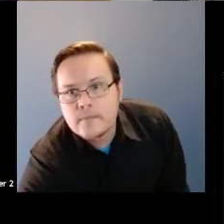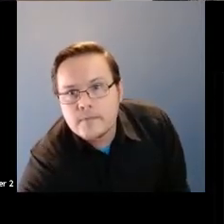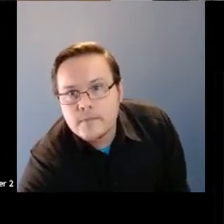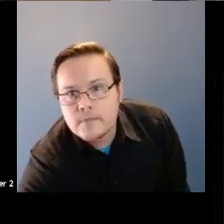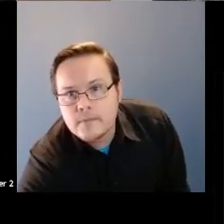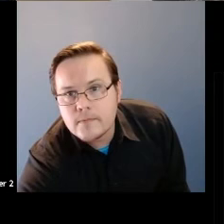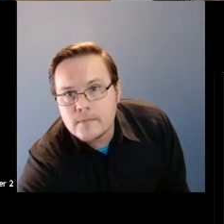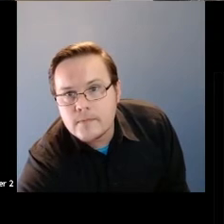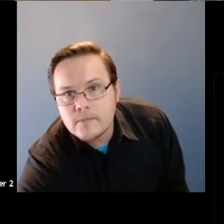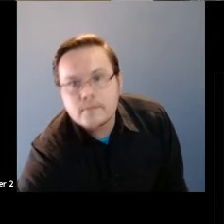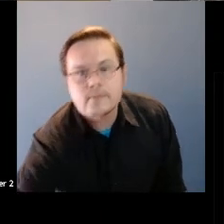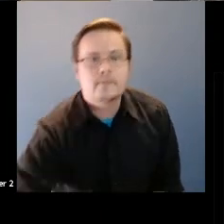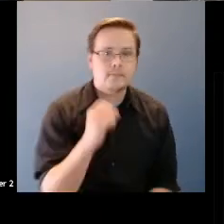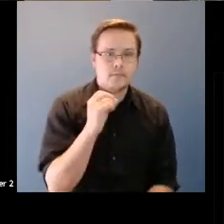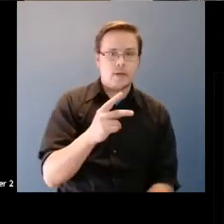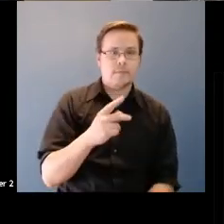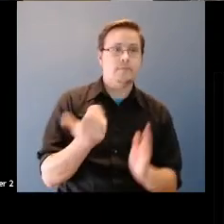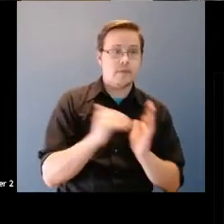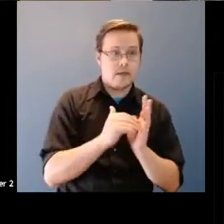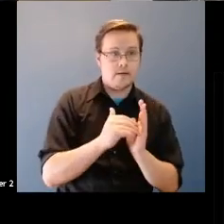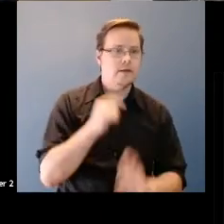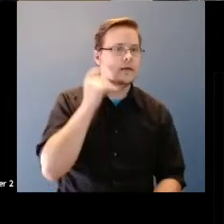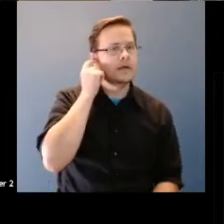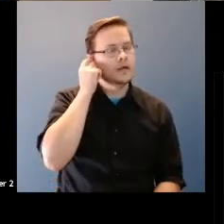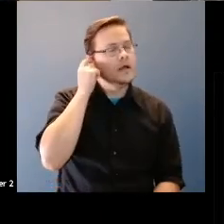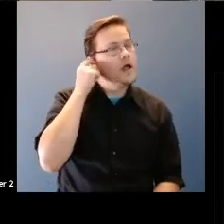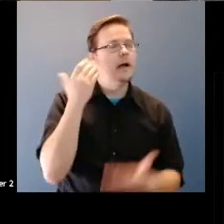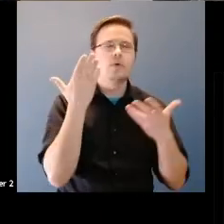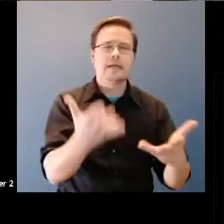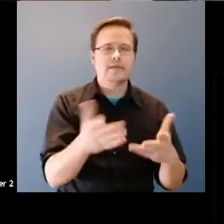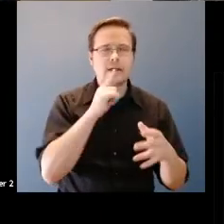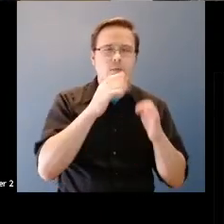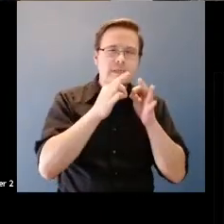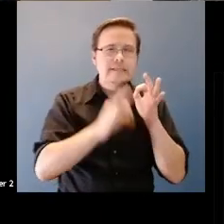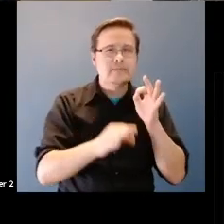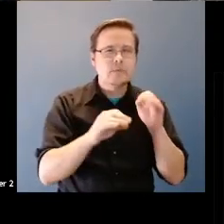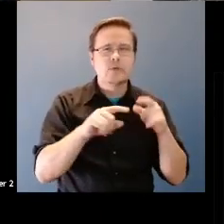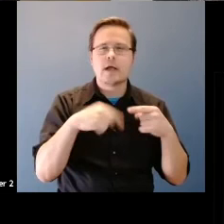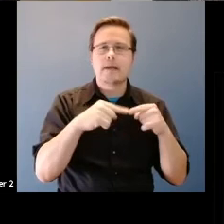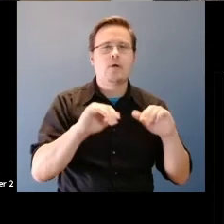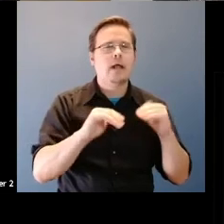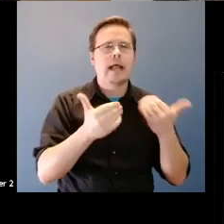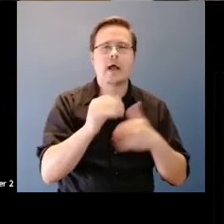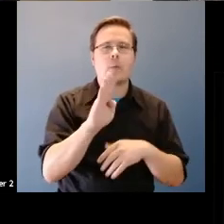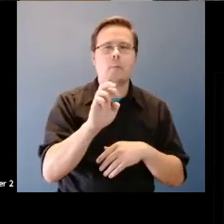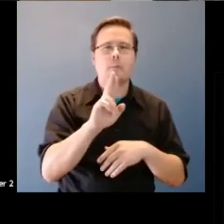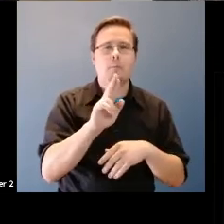Martin Wattenberg: OK so again, I want to give it over simplified version of how Burt works how this system works under the hood on.